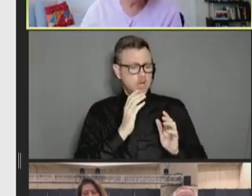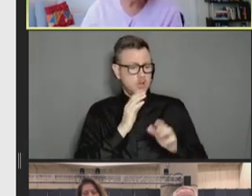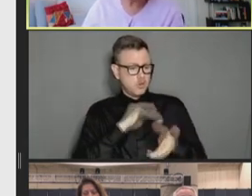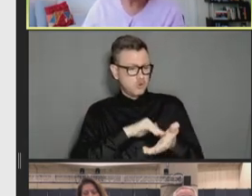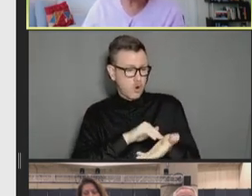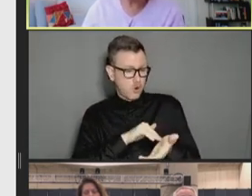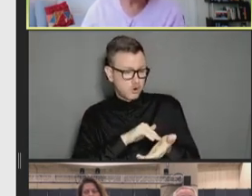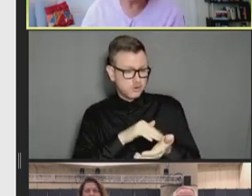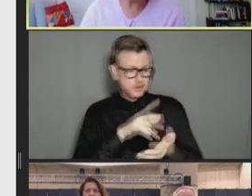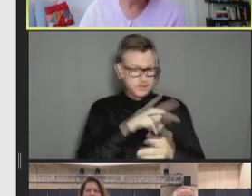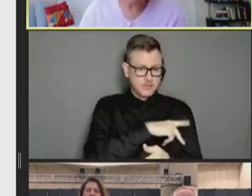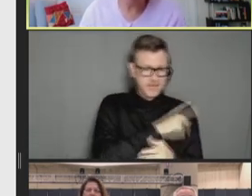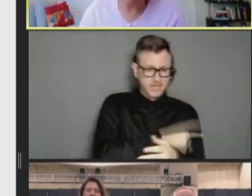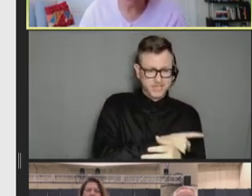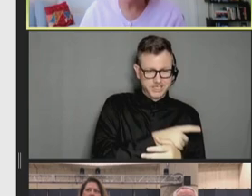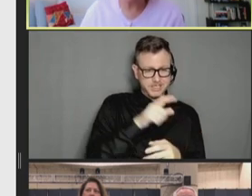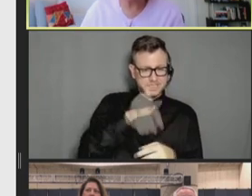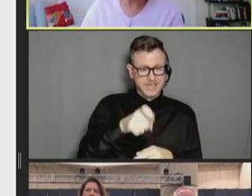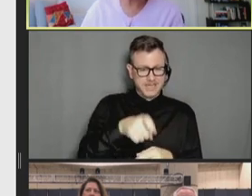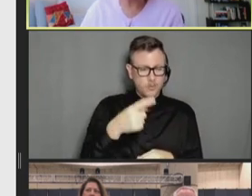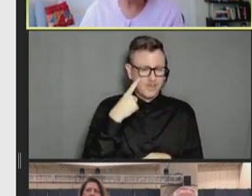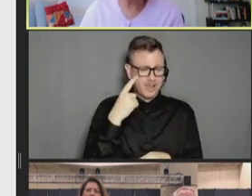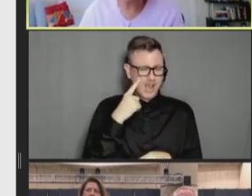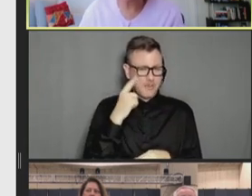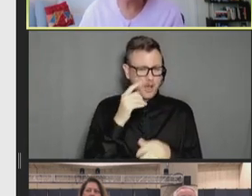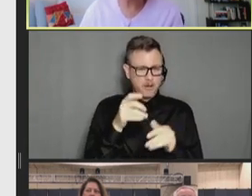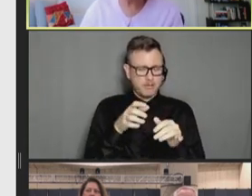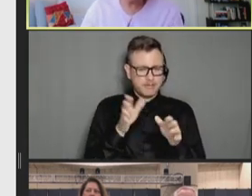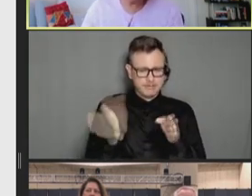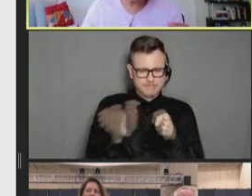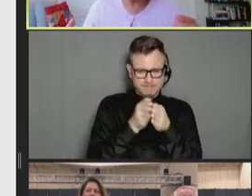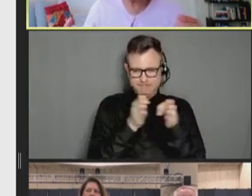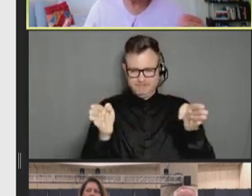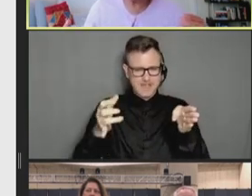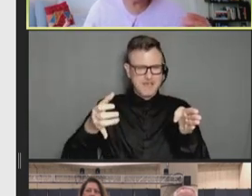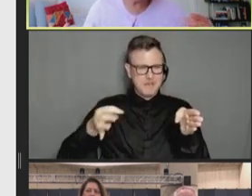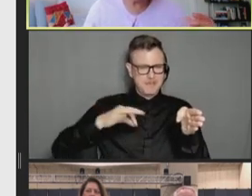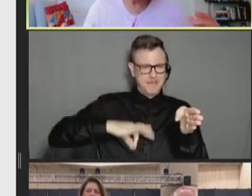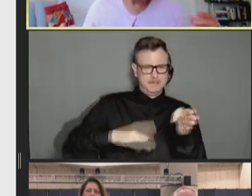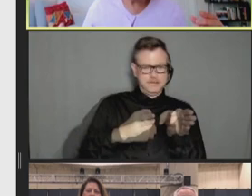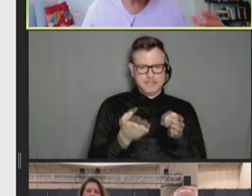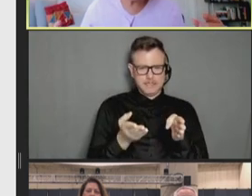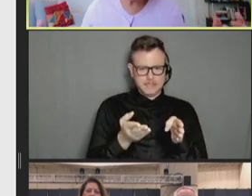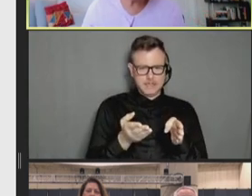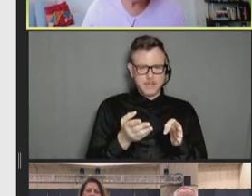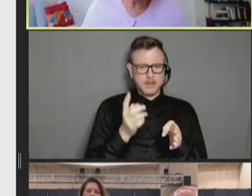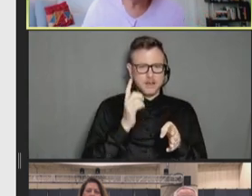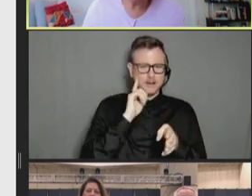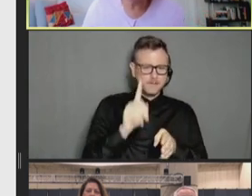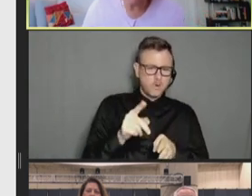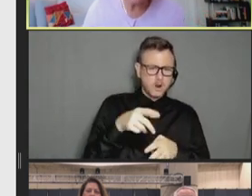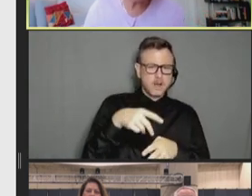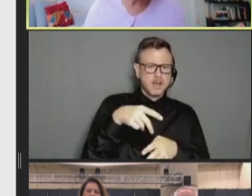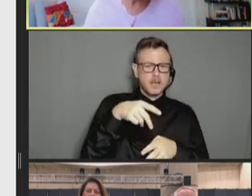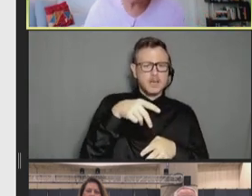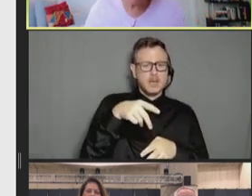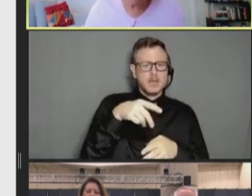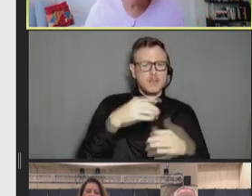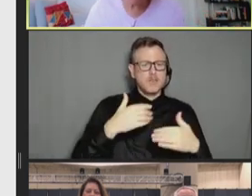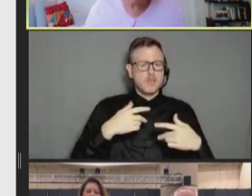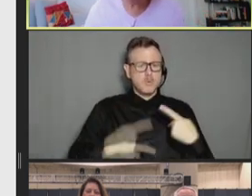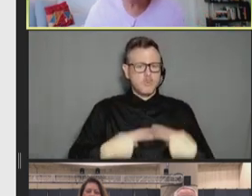benefit of a pneumococcal vaccine or zoster vaccine, which they may hear about on TV before